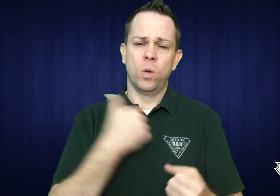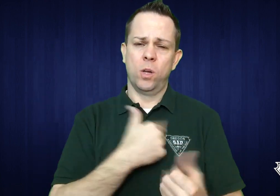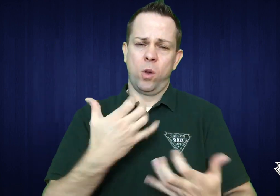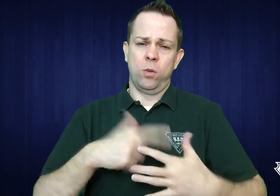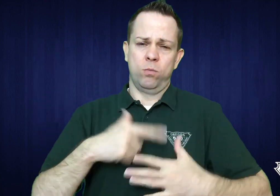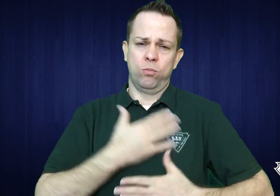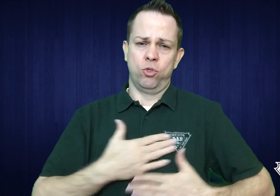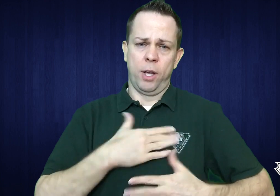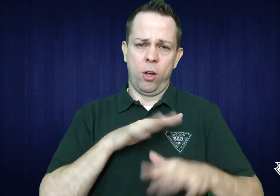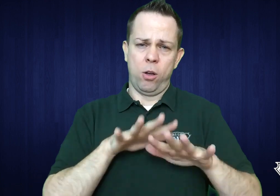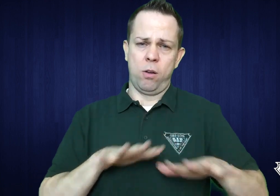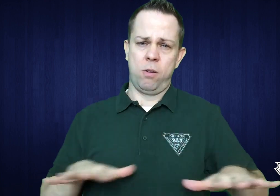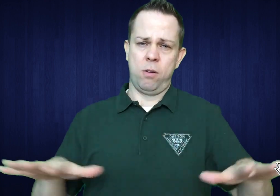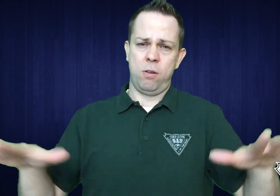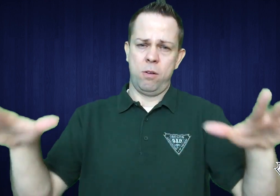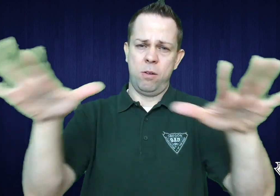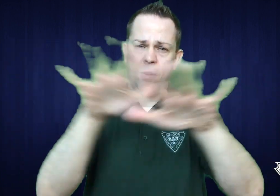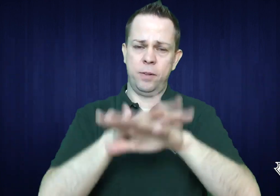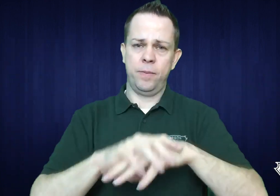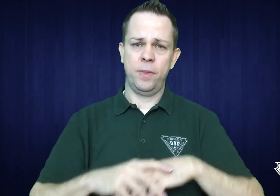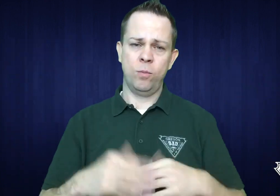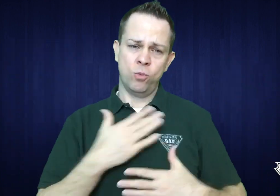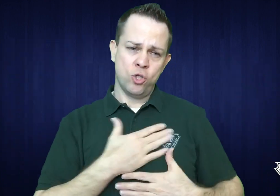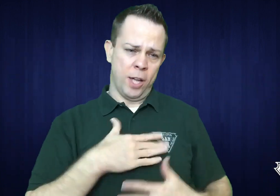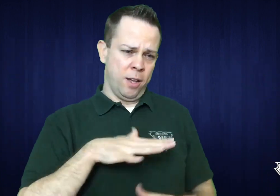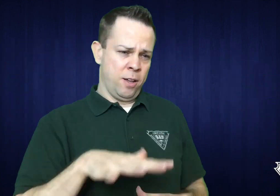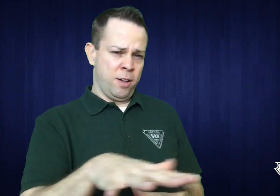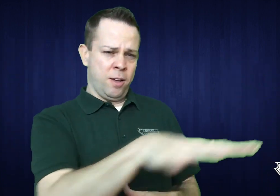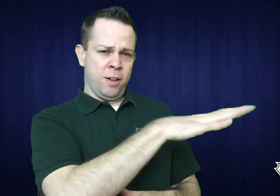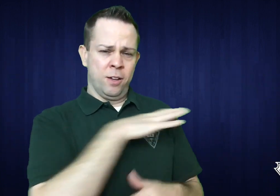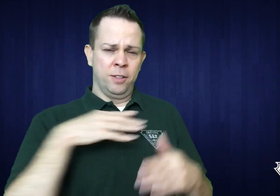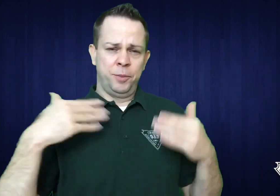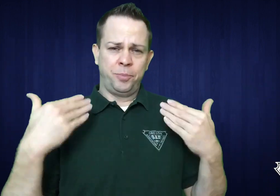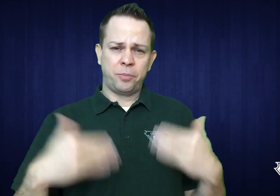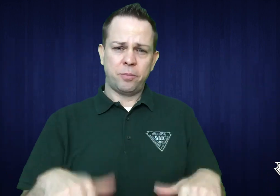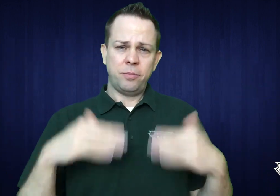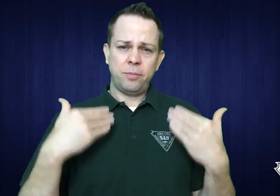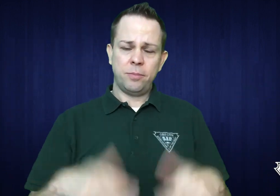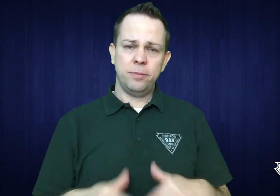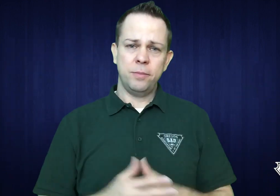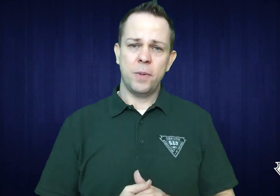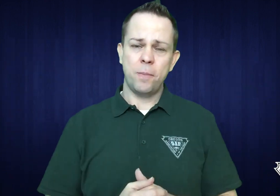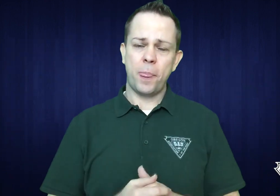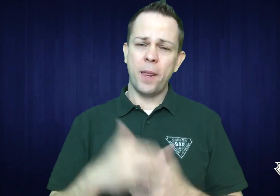we want to take a moment to appreciate all of them!